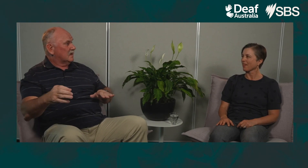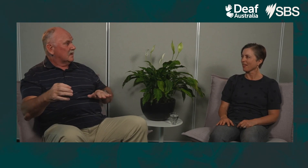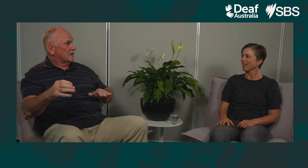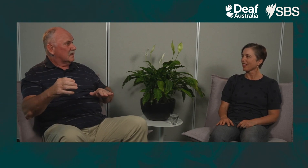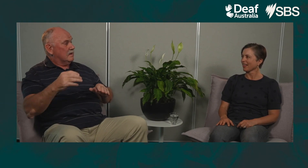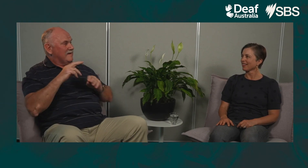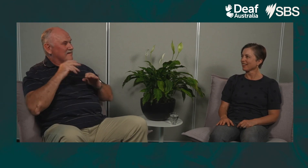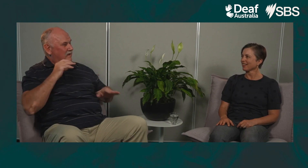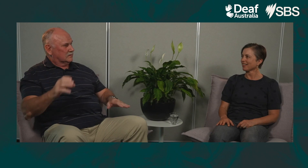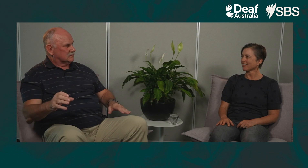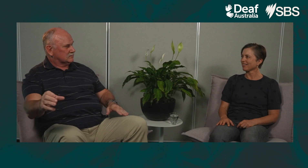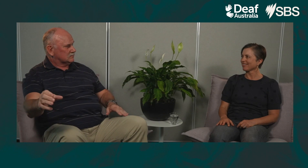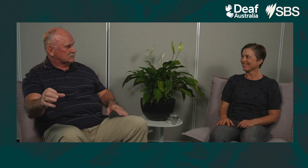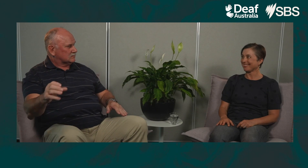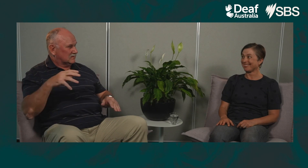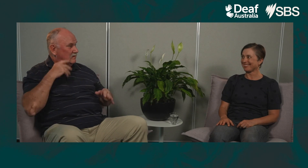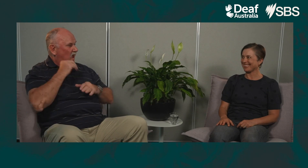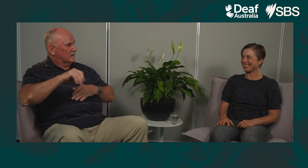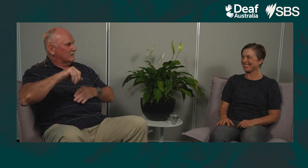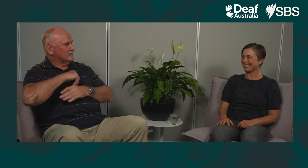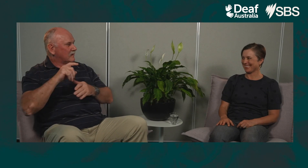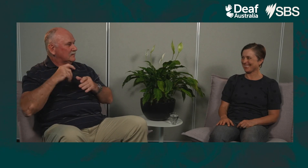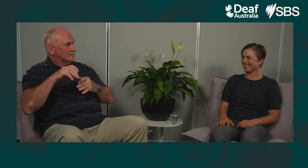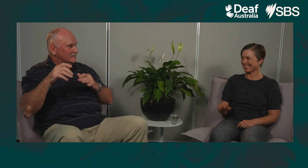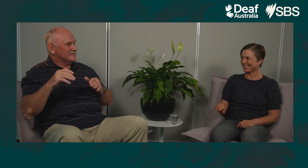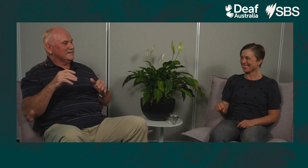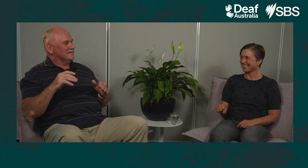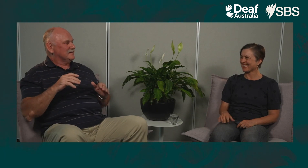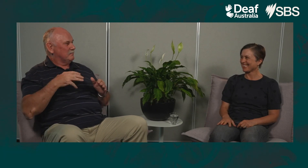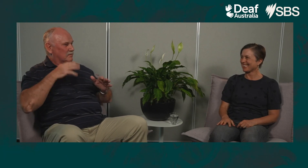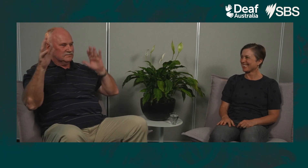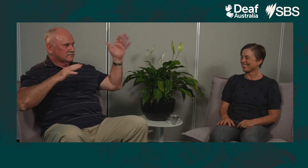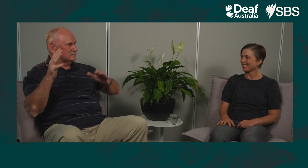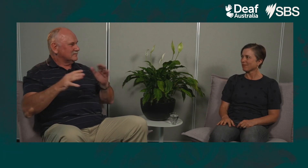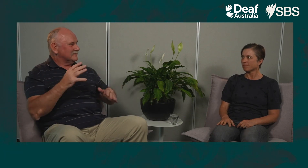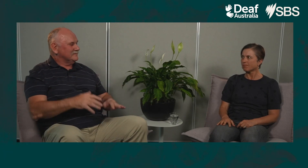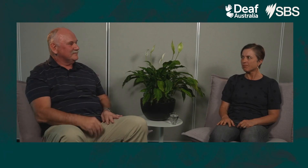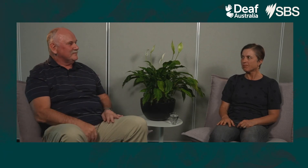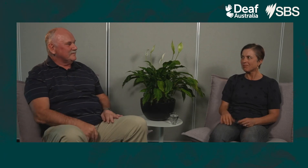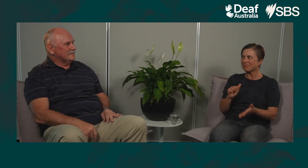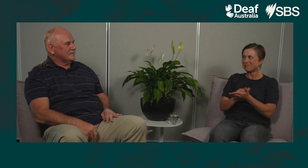and even with a glass of water, we’d try and move it away so we didn't knock the glass of water off the table.